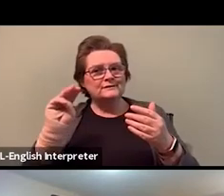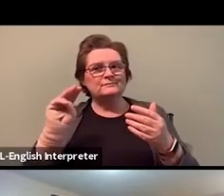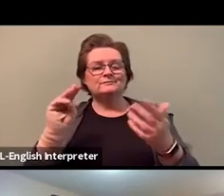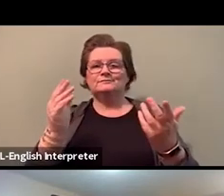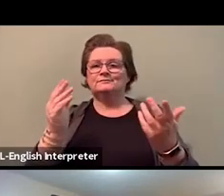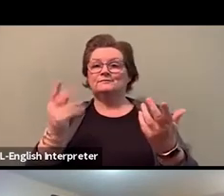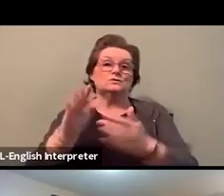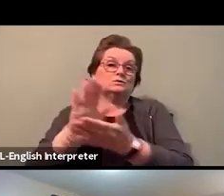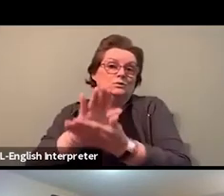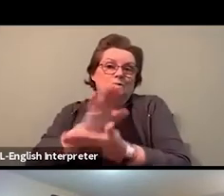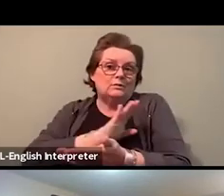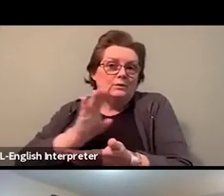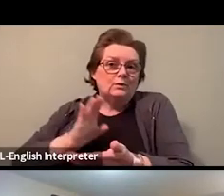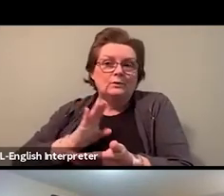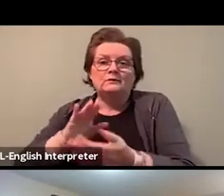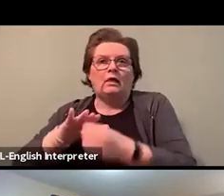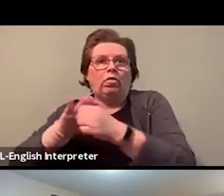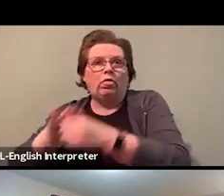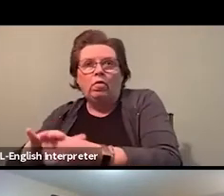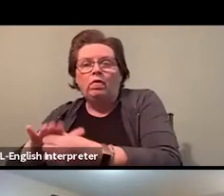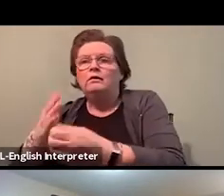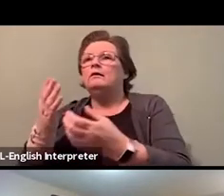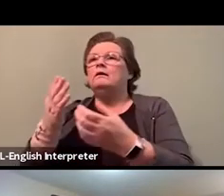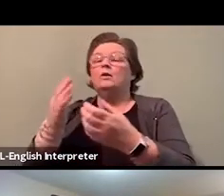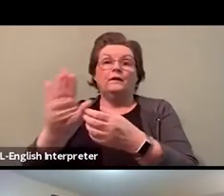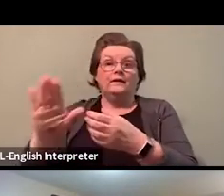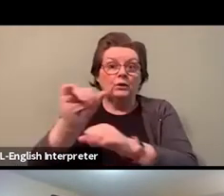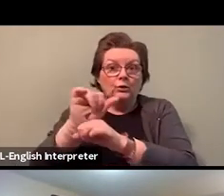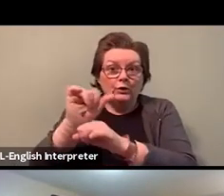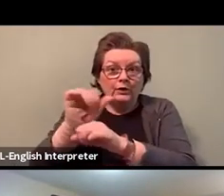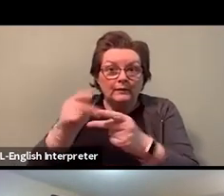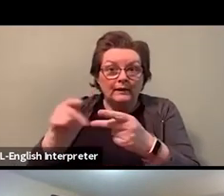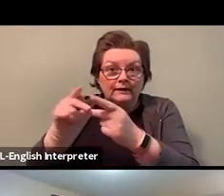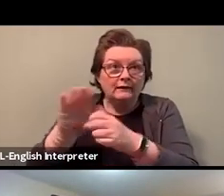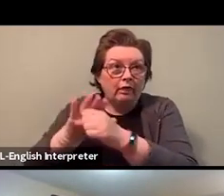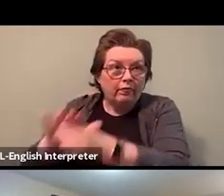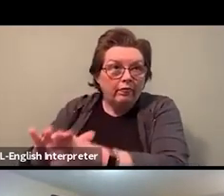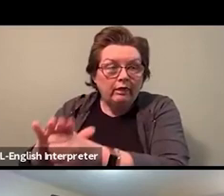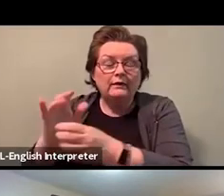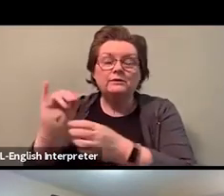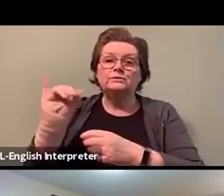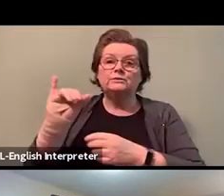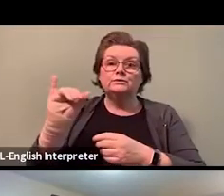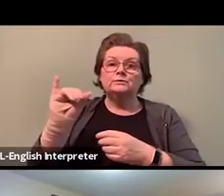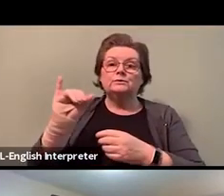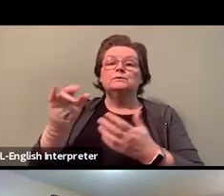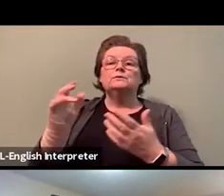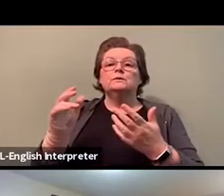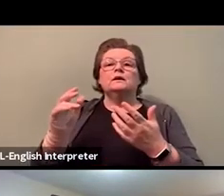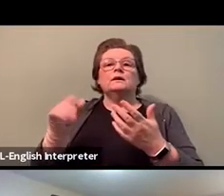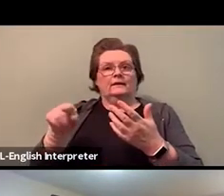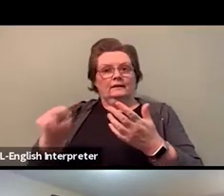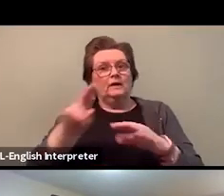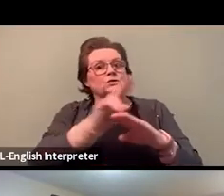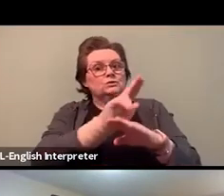or in their public sector workplaces. You know, you know what I'm saying? Yes. - Are going to the tribunal,